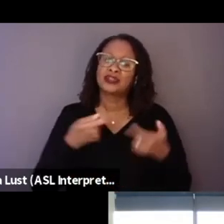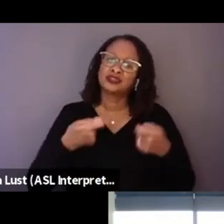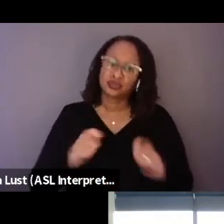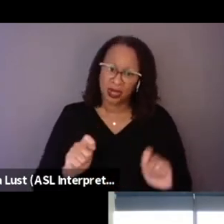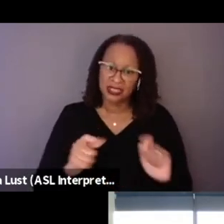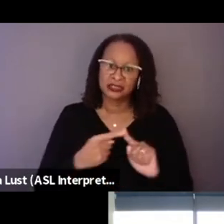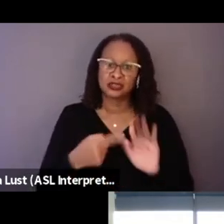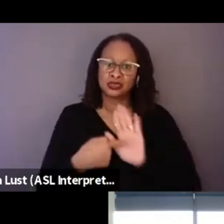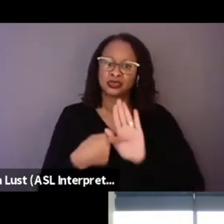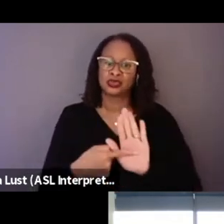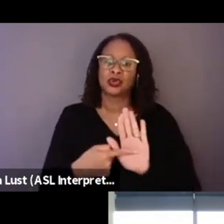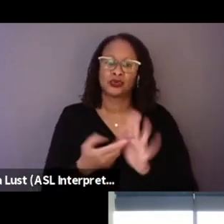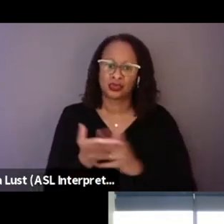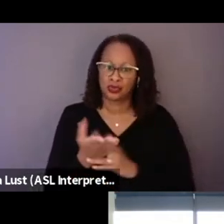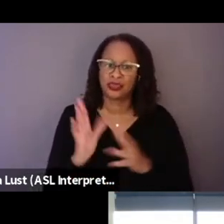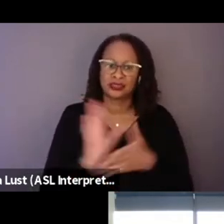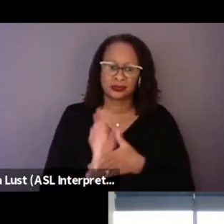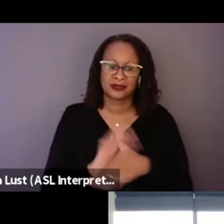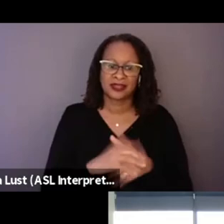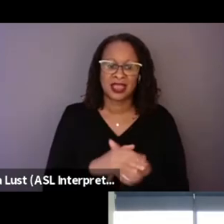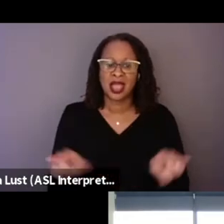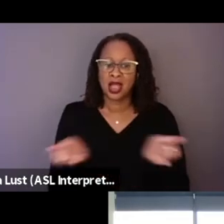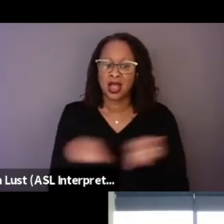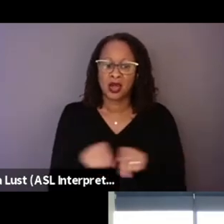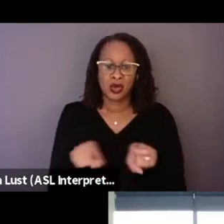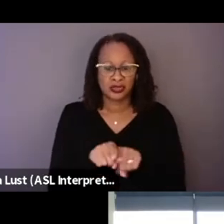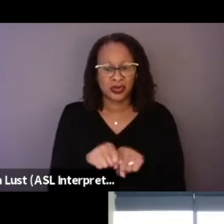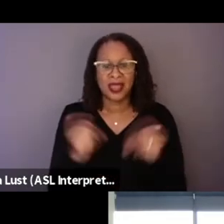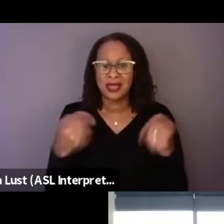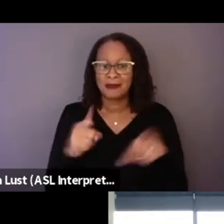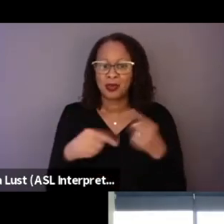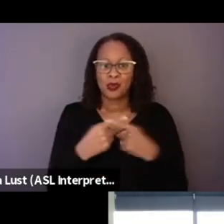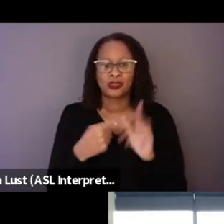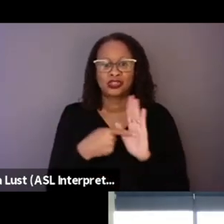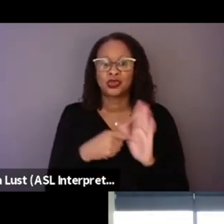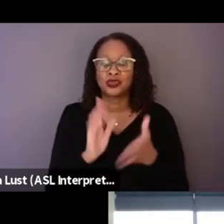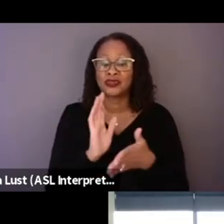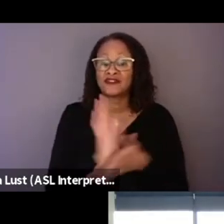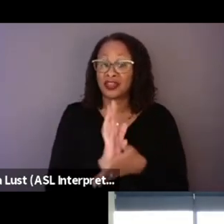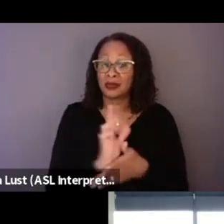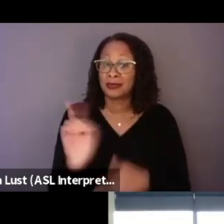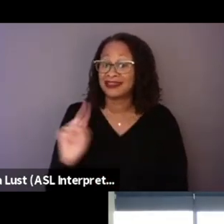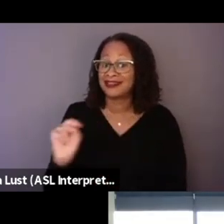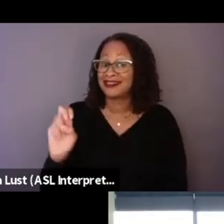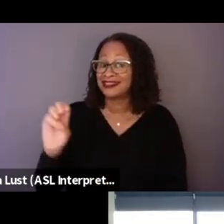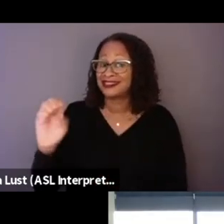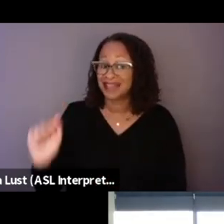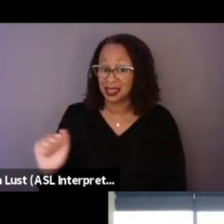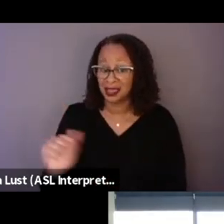It also happened when we showed the film in Mesa, with the, you know, police officers,